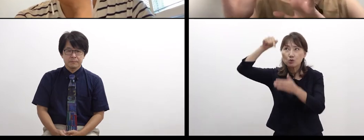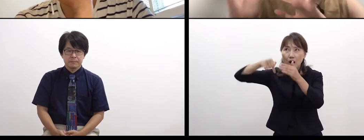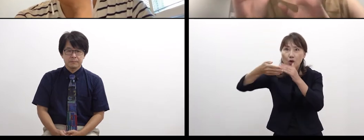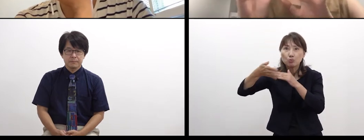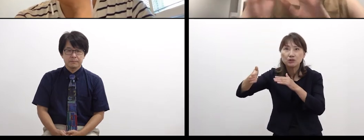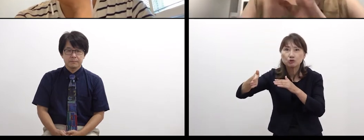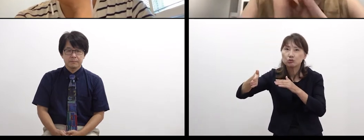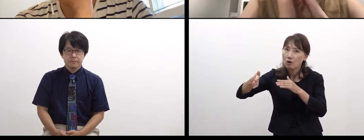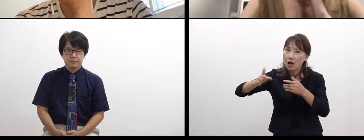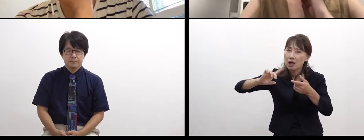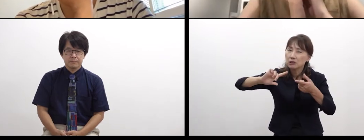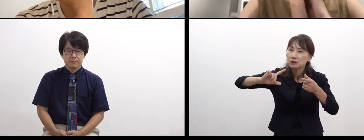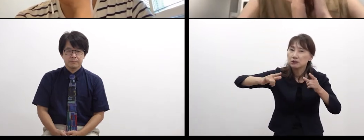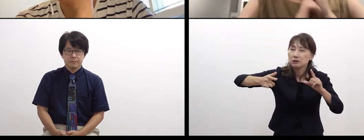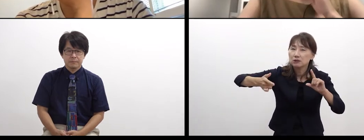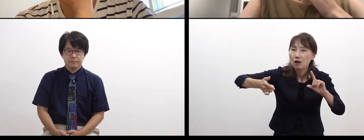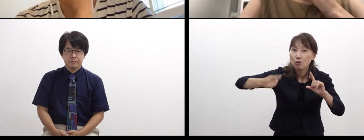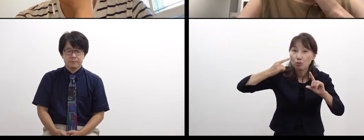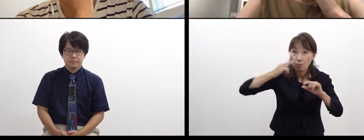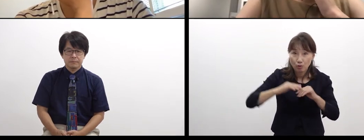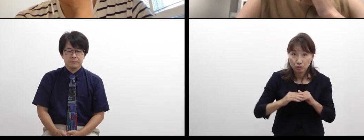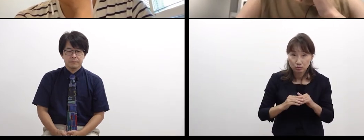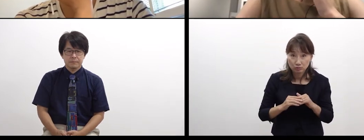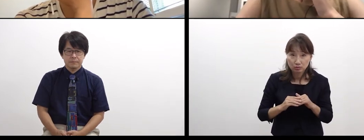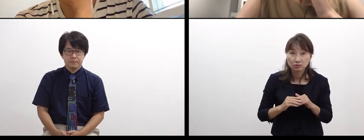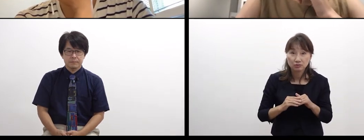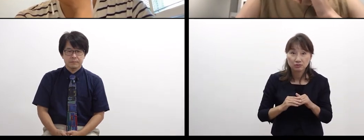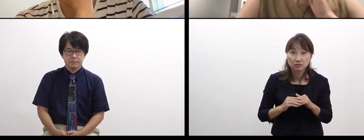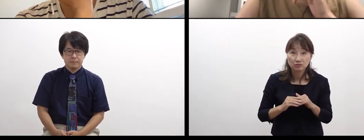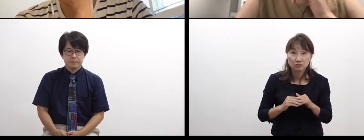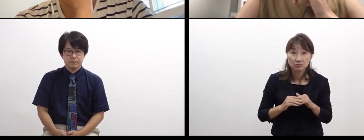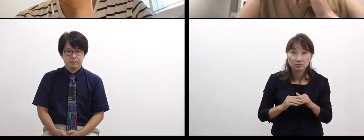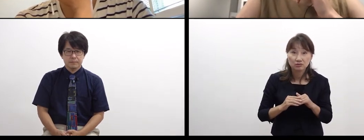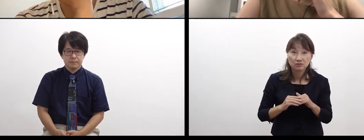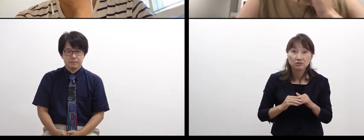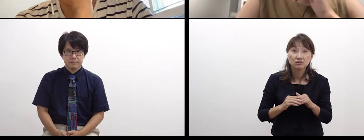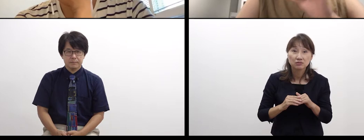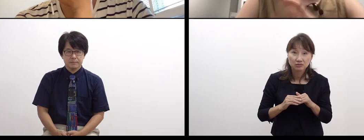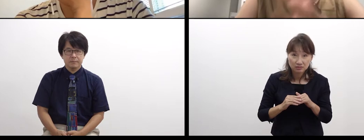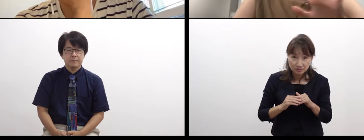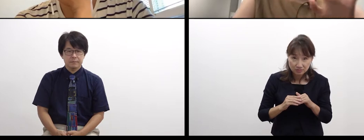from that of my parents. Each of us has our own idea,